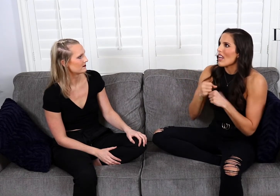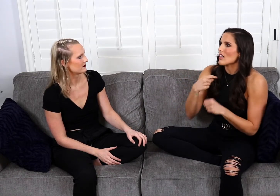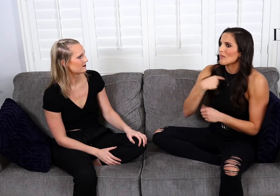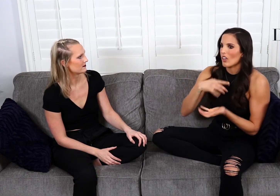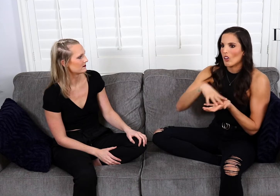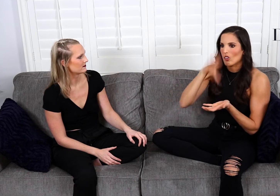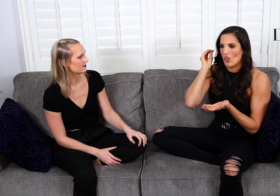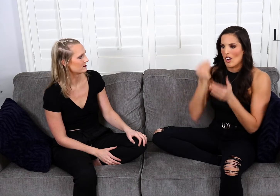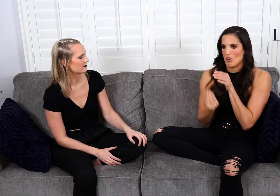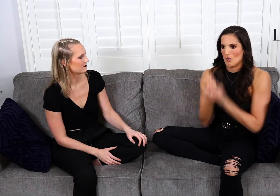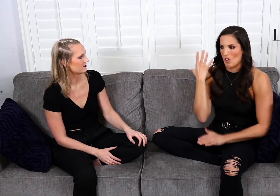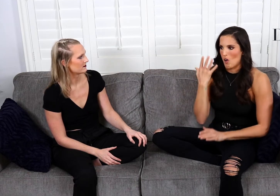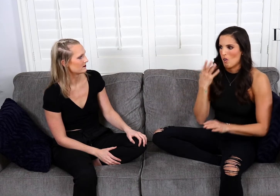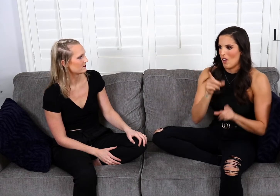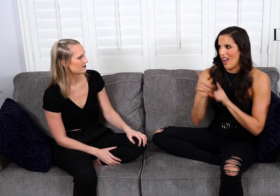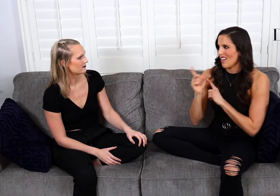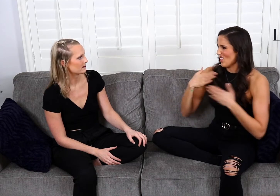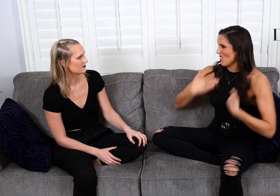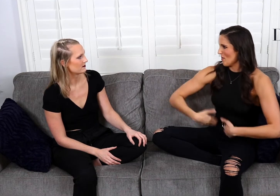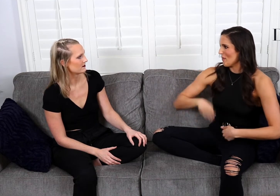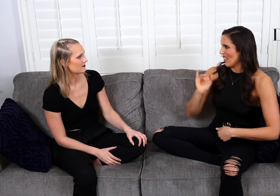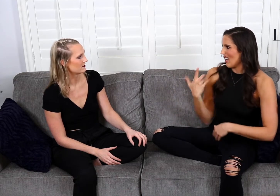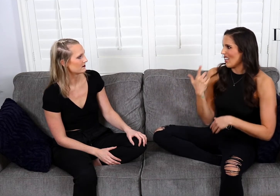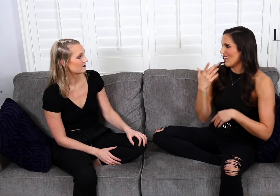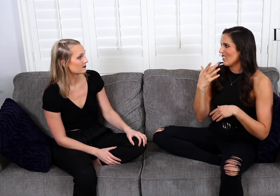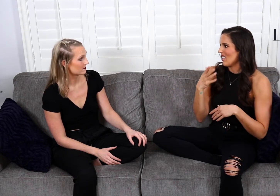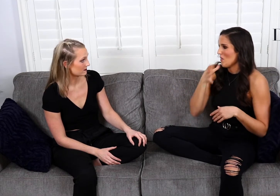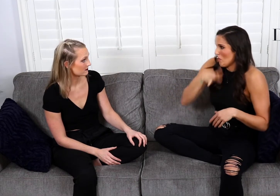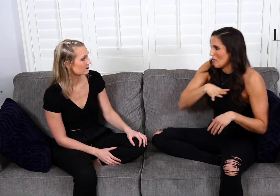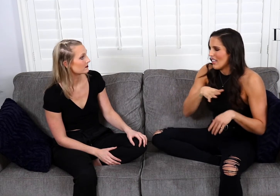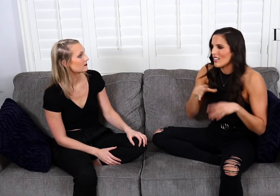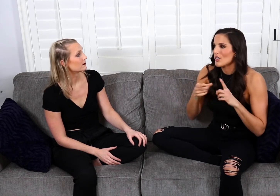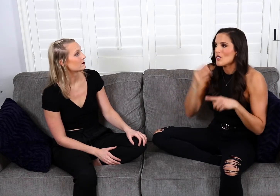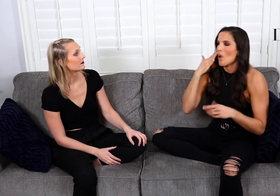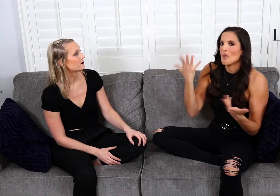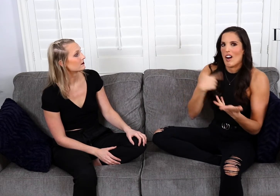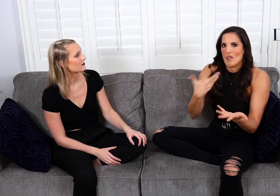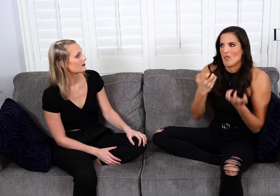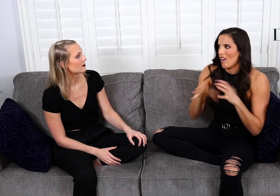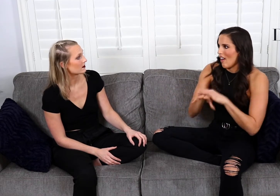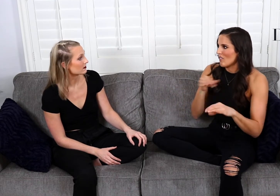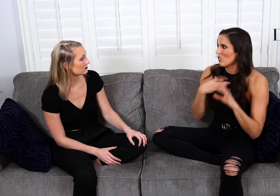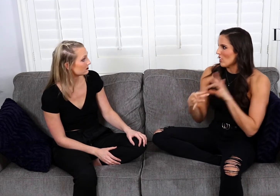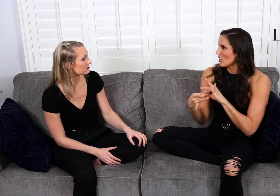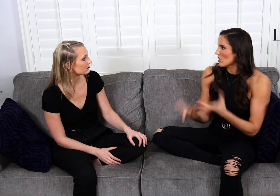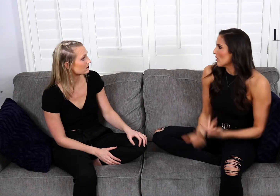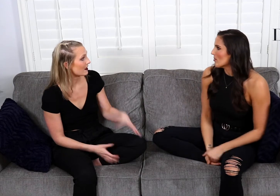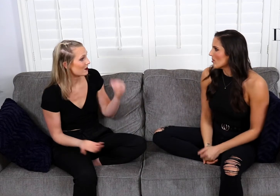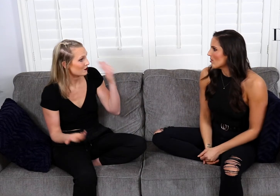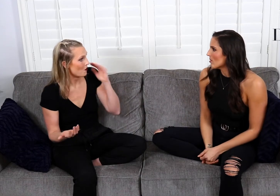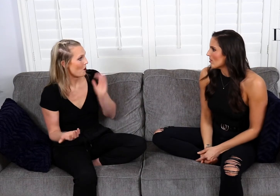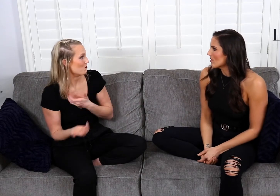really made us learn and grow as human being, as women and to know what I want out of a relationship.